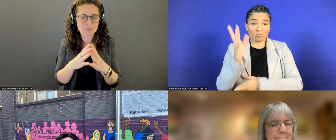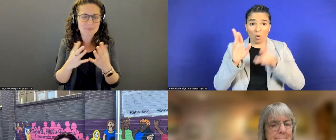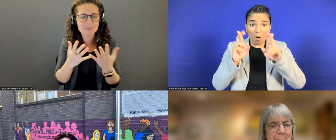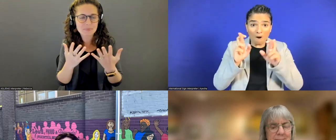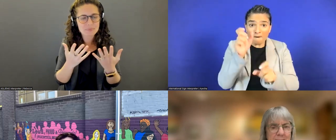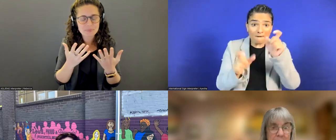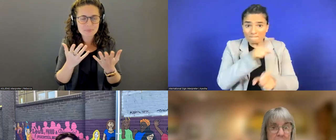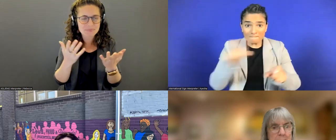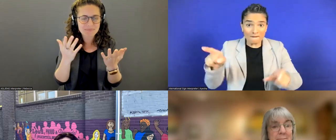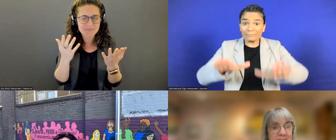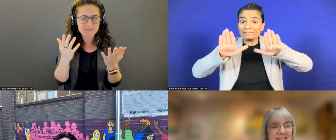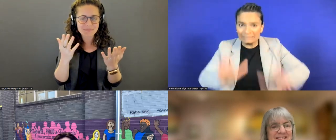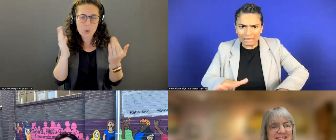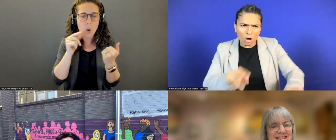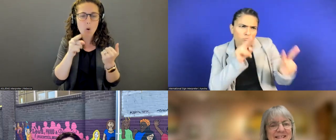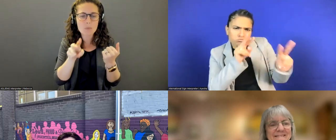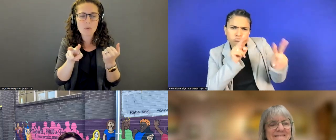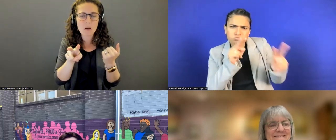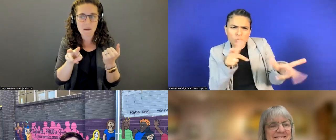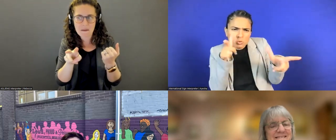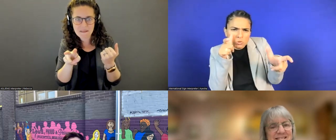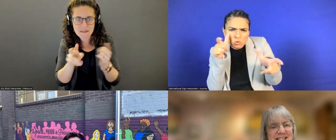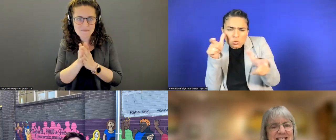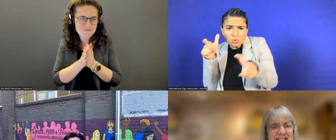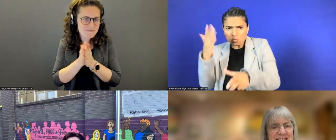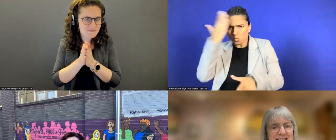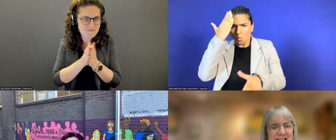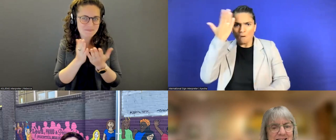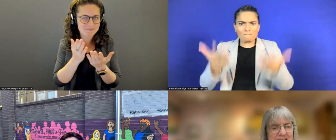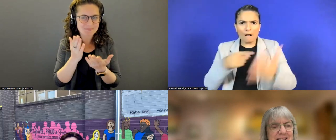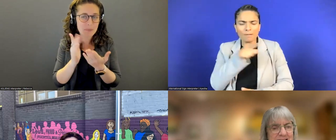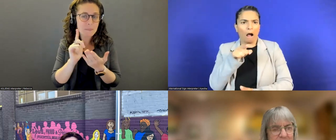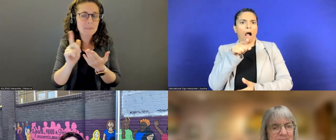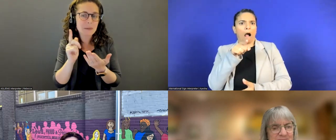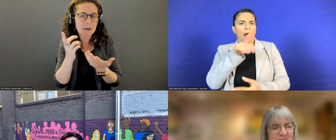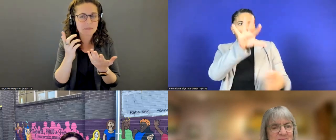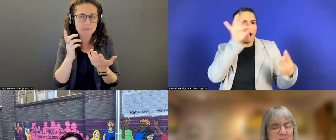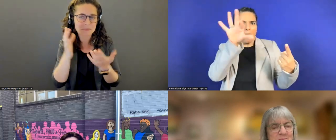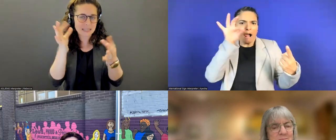things that are catching their attention and maybe they'll go back and apply for some of these!